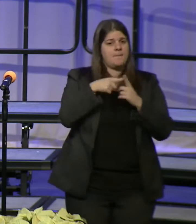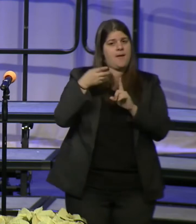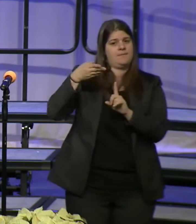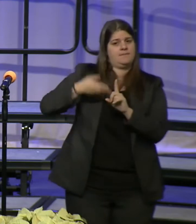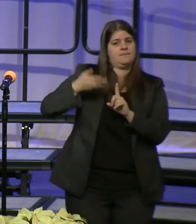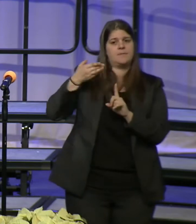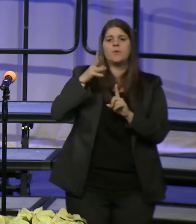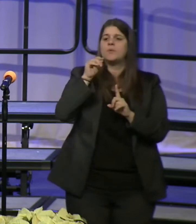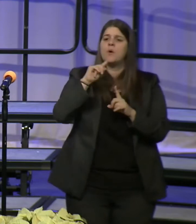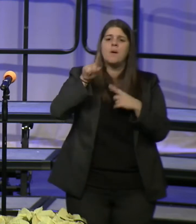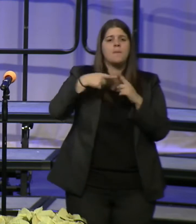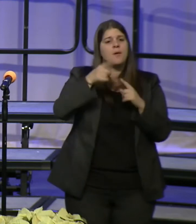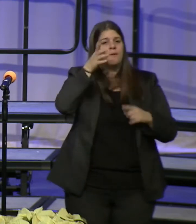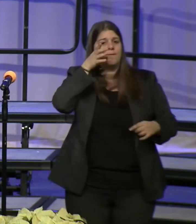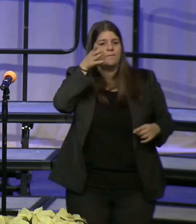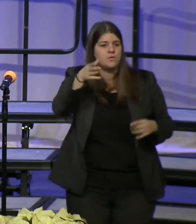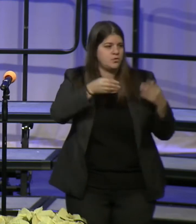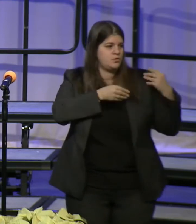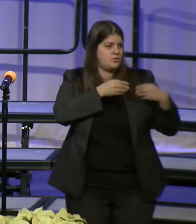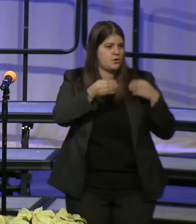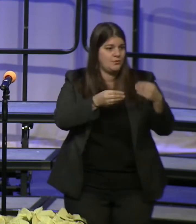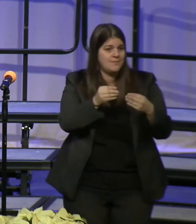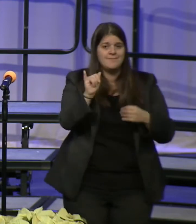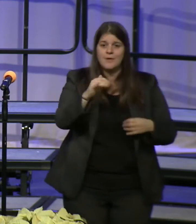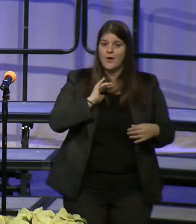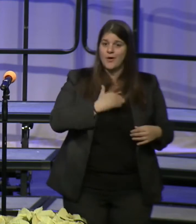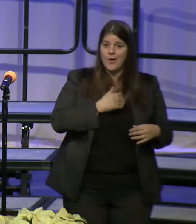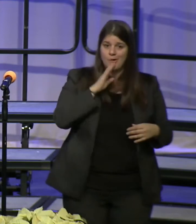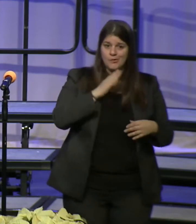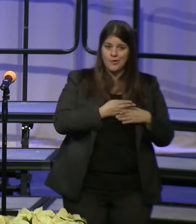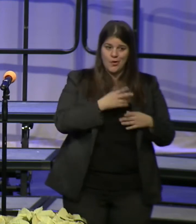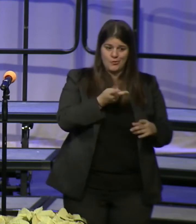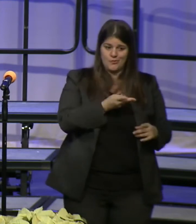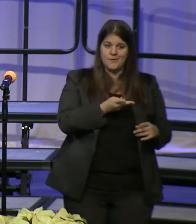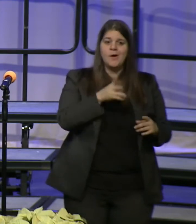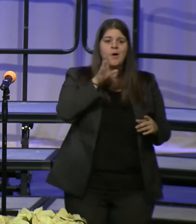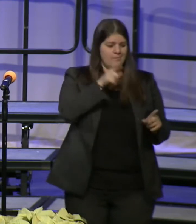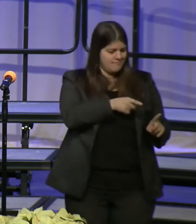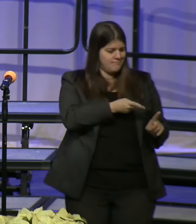of Howard County residents like our daughters who will now know that people who look like them